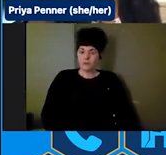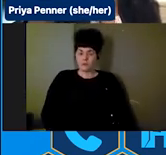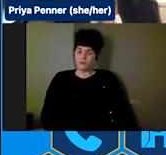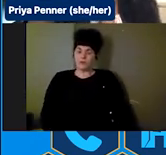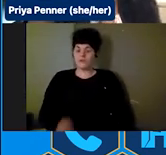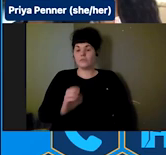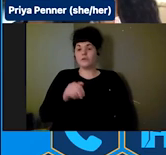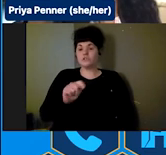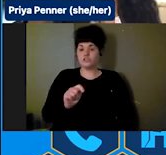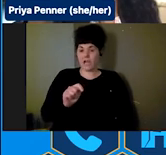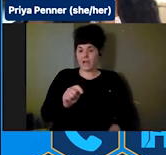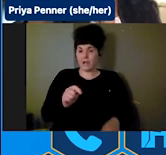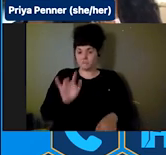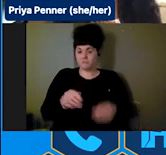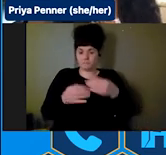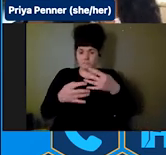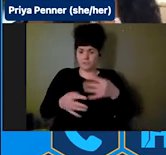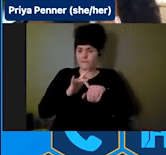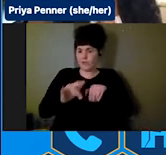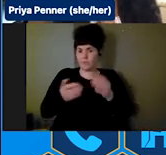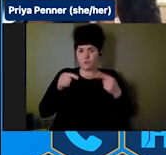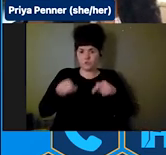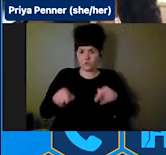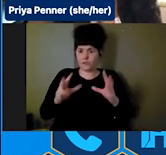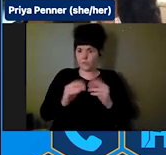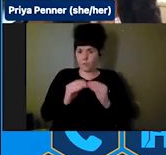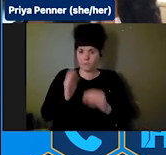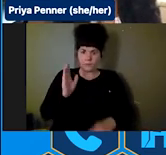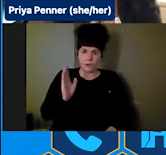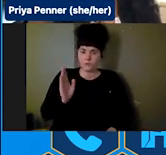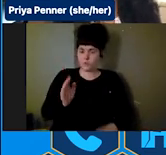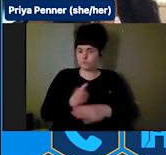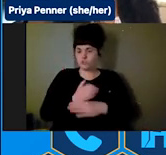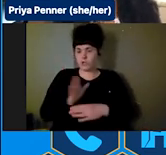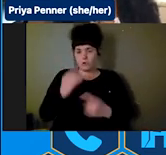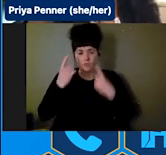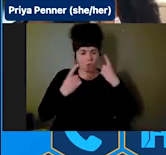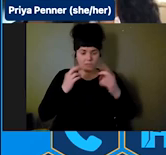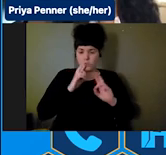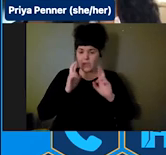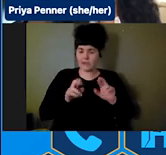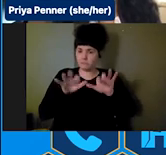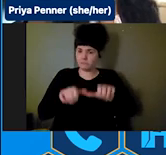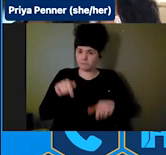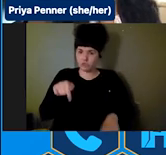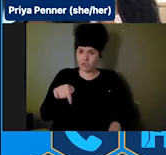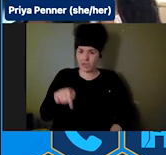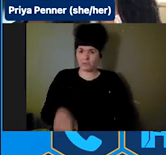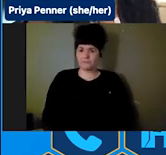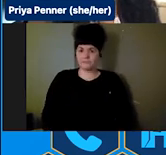any thoughts or reactions in the chat as well, as well as